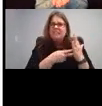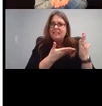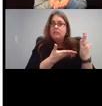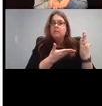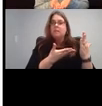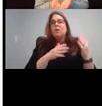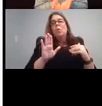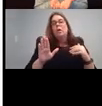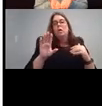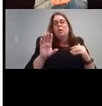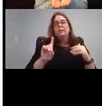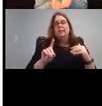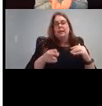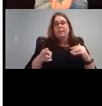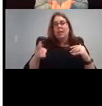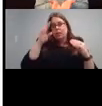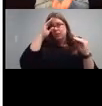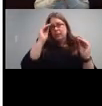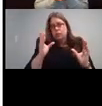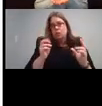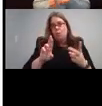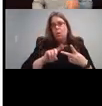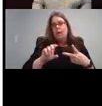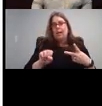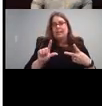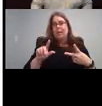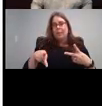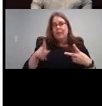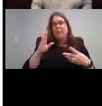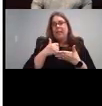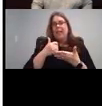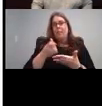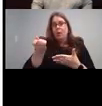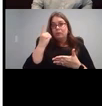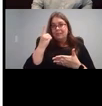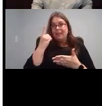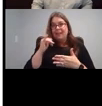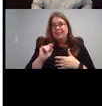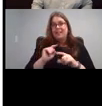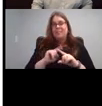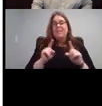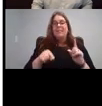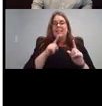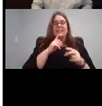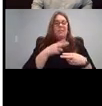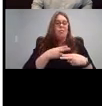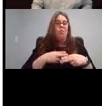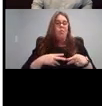all, you're a teacher for that, or you should be able to help you understand it. But this one is called How to read an